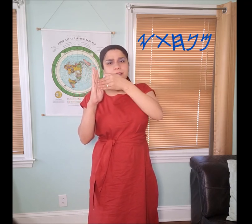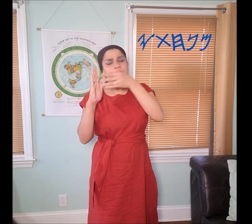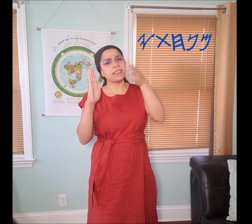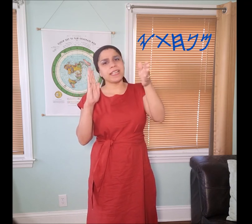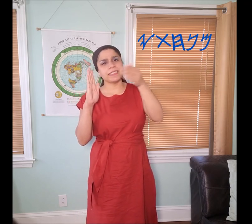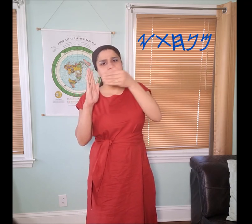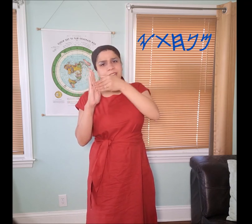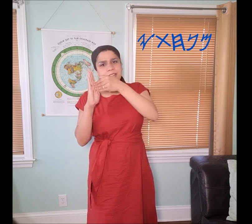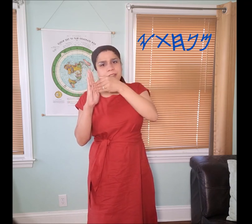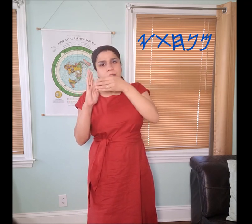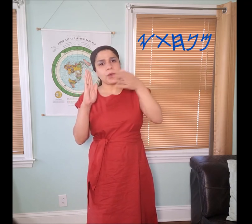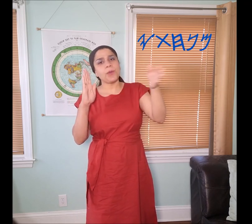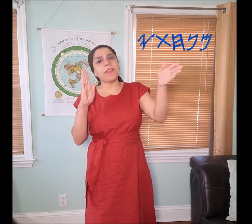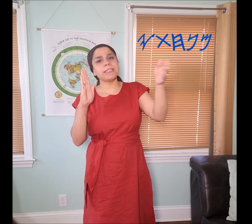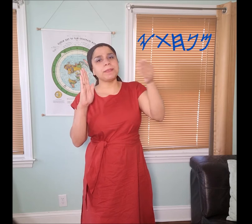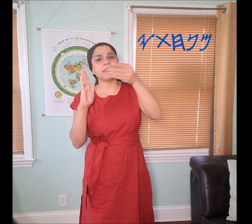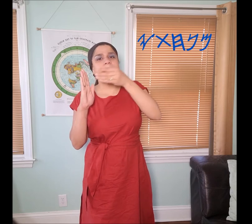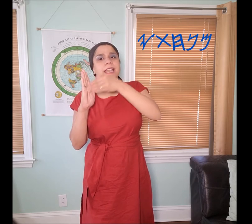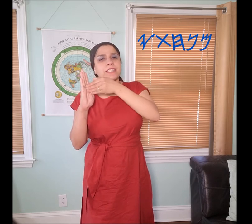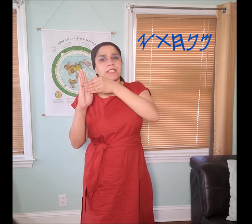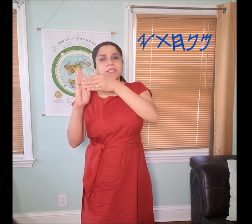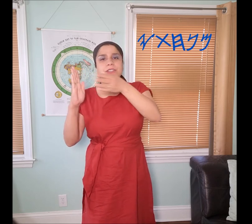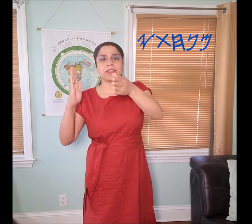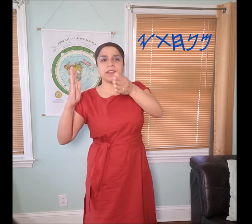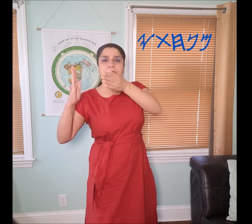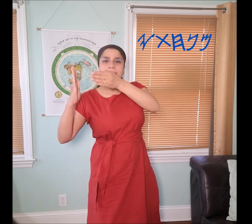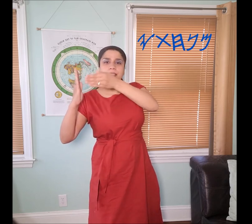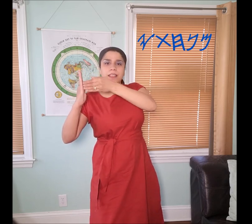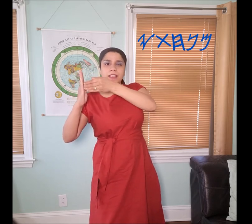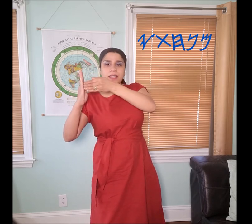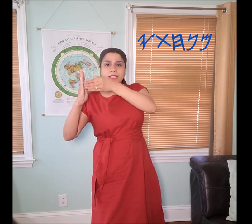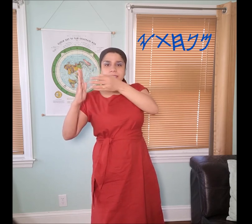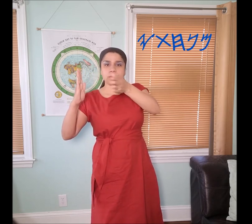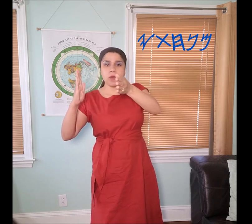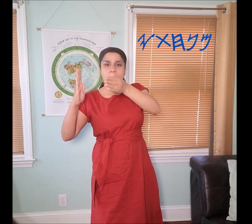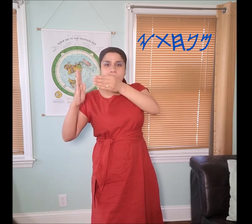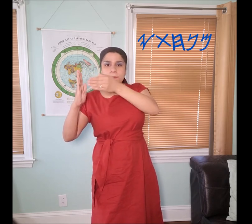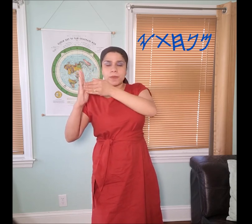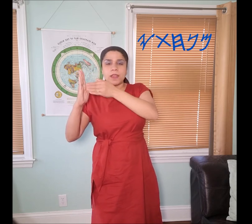looks like it's hitting it's wall. That's because the hand gesture hits the wall.